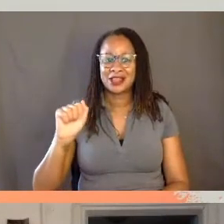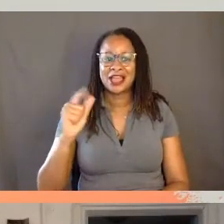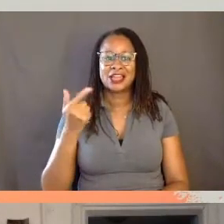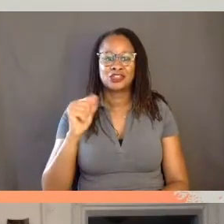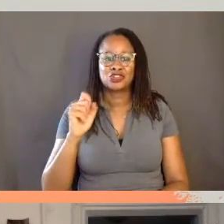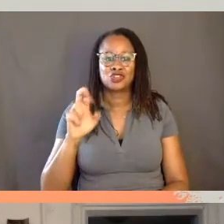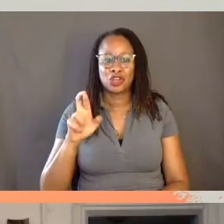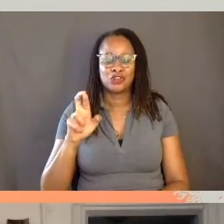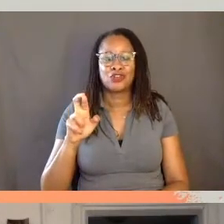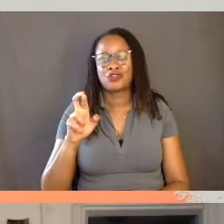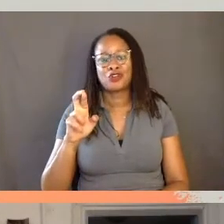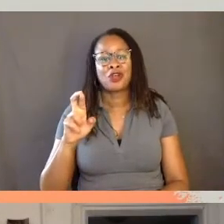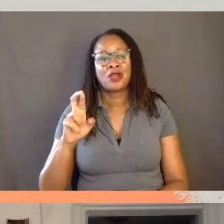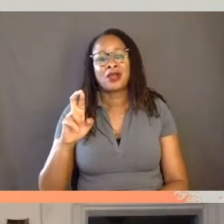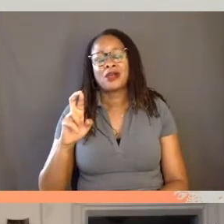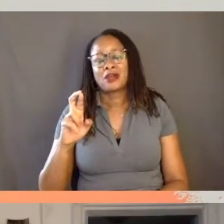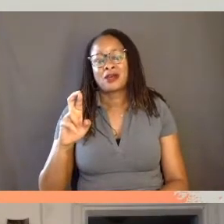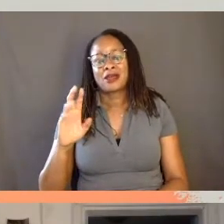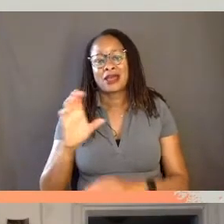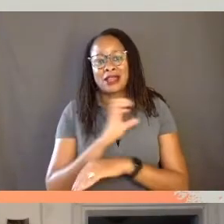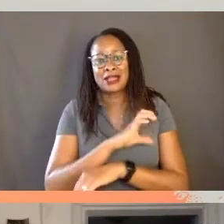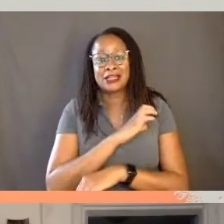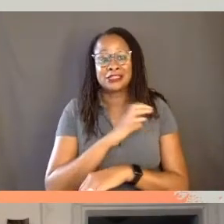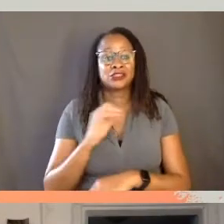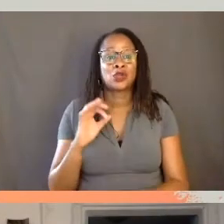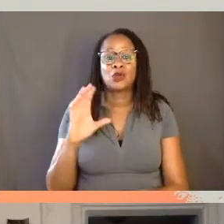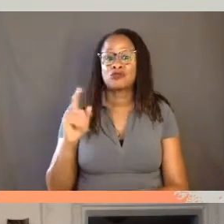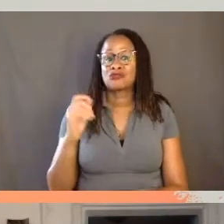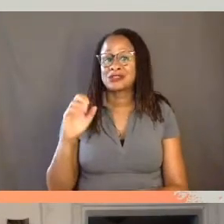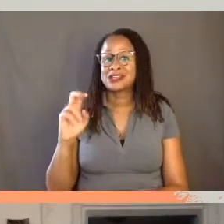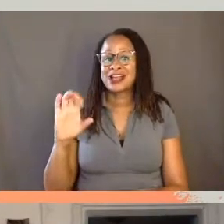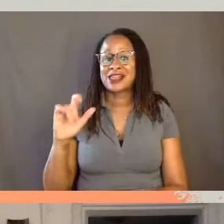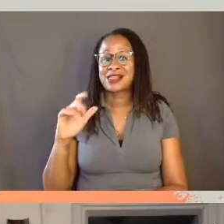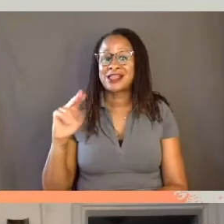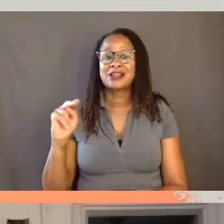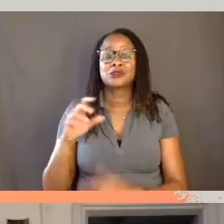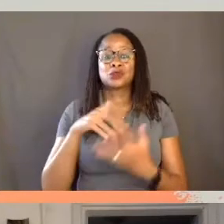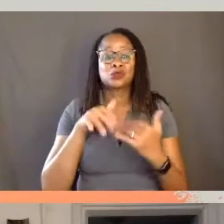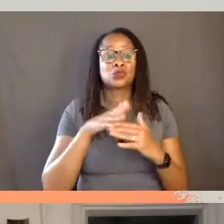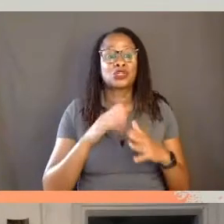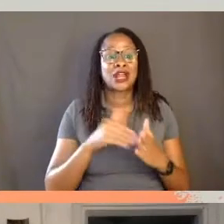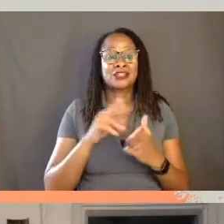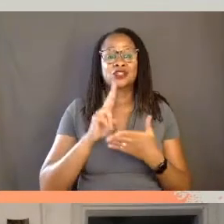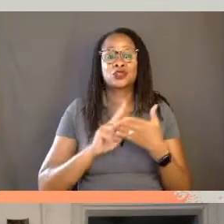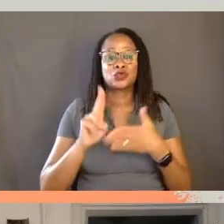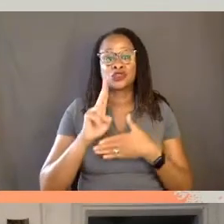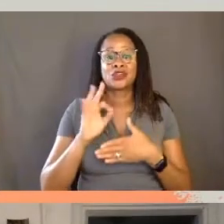Kristen Schilt, who's a sociologist at the university of Chicago. And, when we encountered these case files